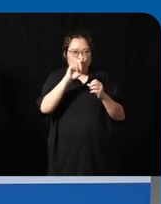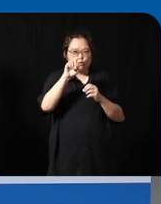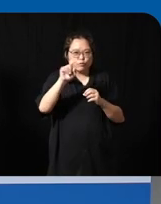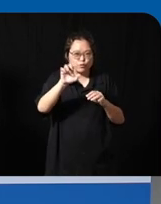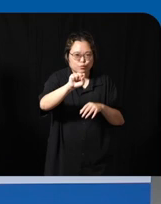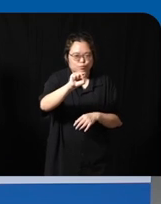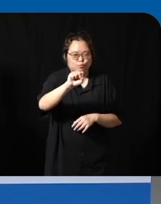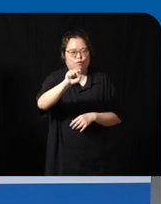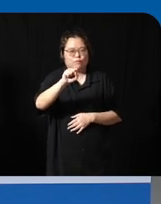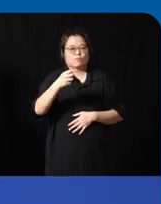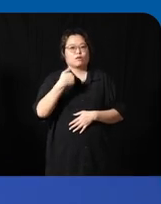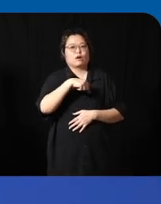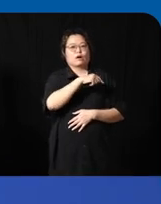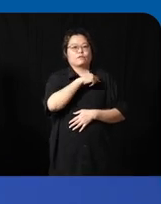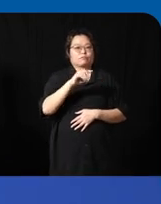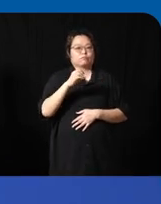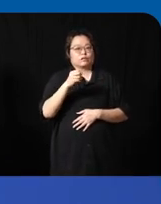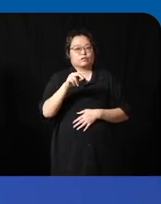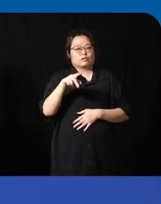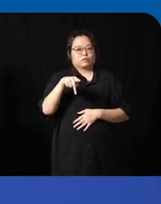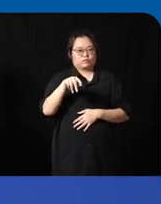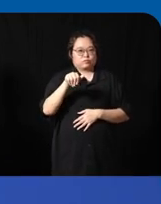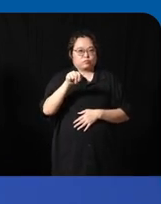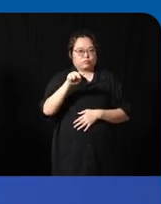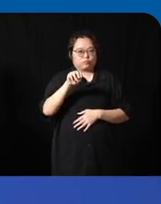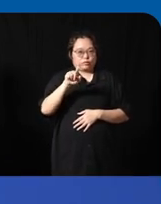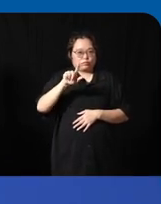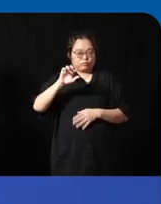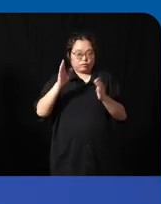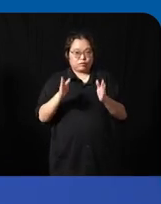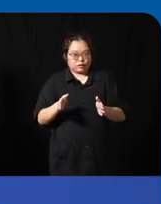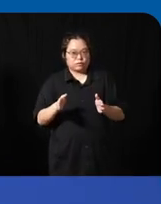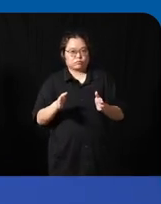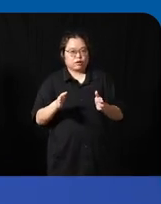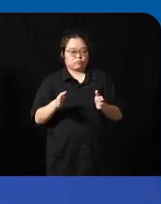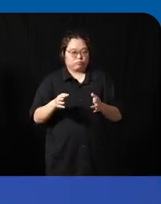first uh we have another panelist who couldn't be here today in person but he has shared his